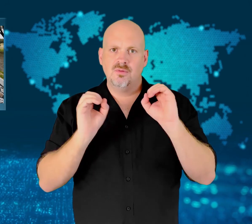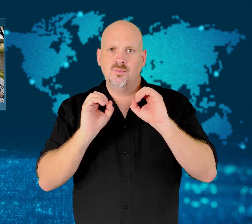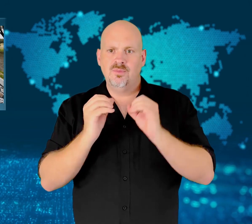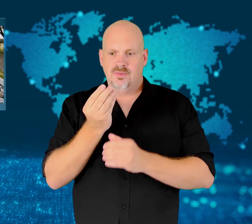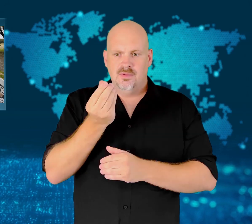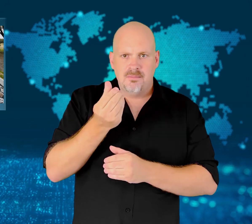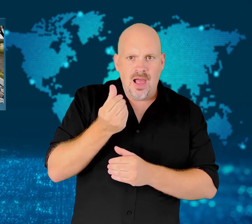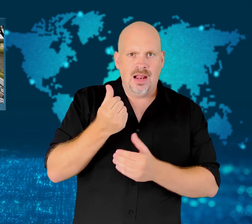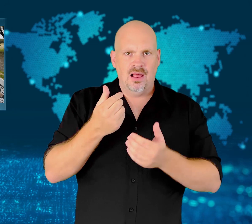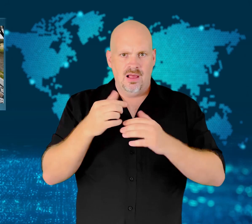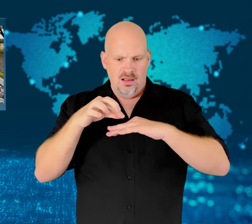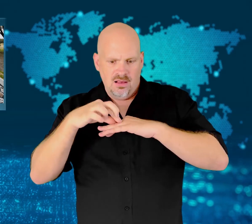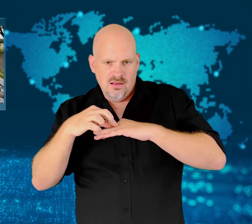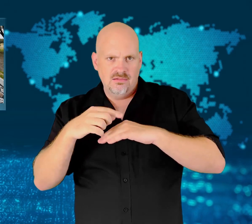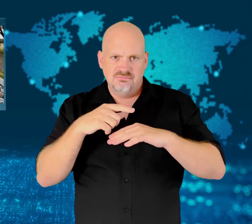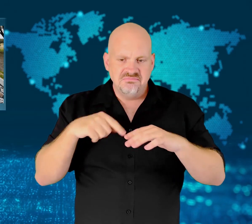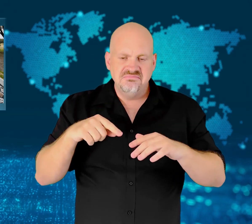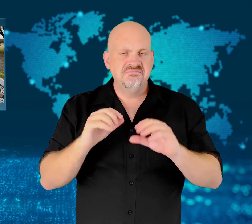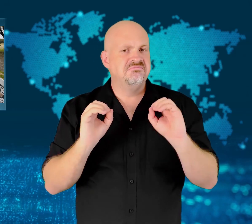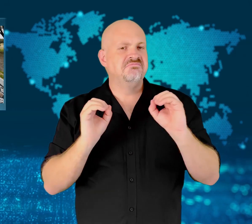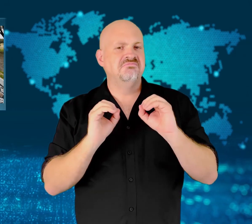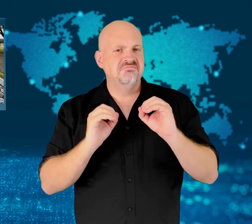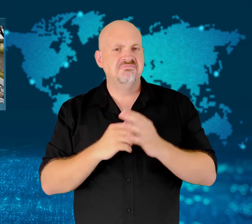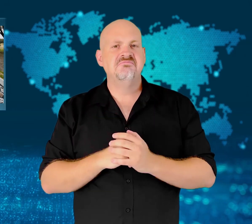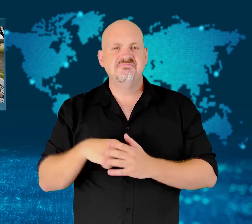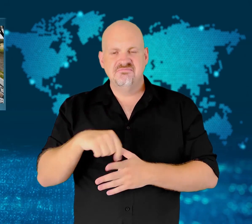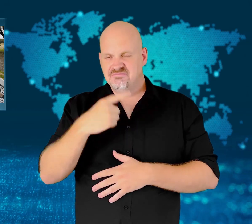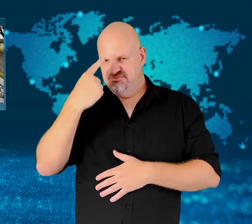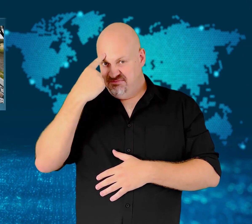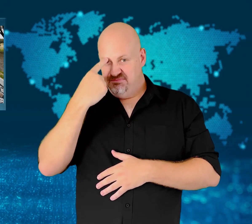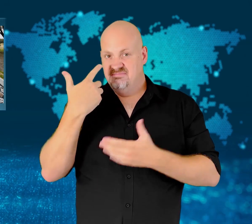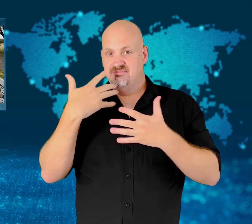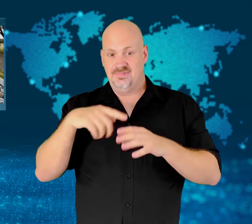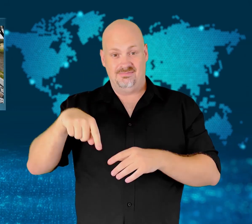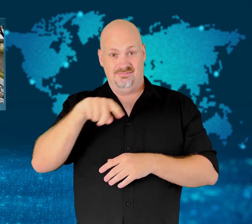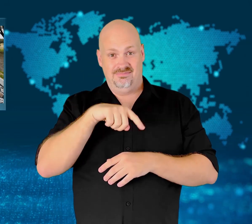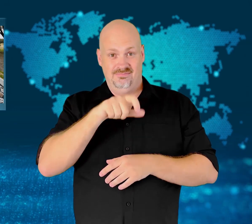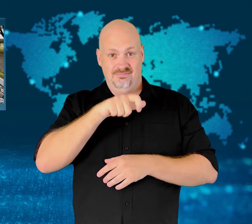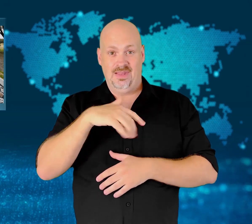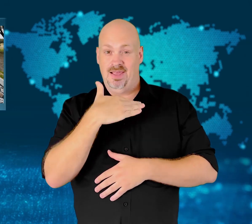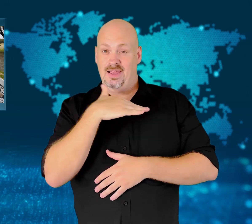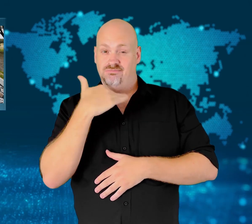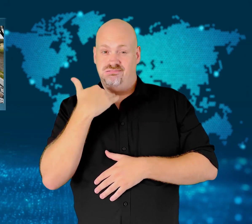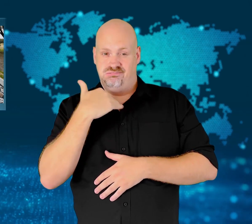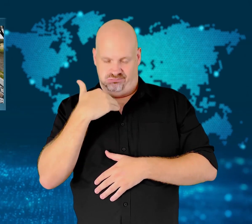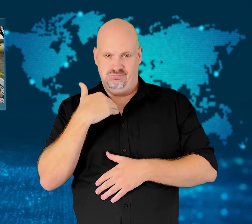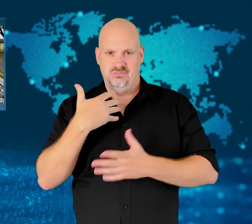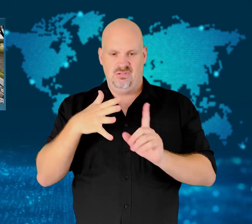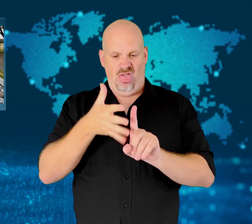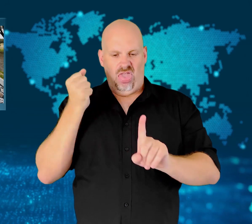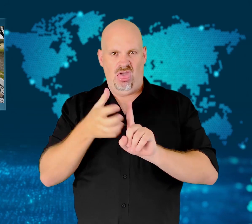This leads them to believe the bodies were robbed before they were burned.